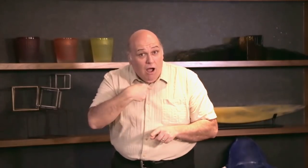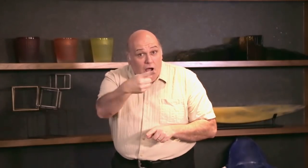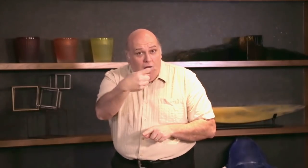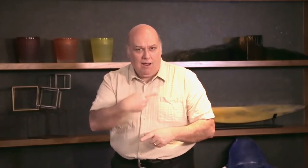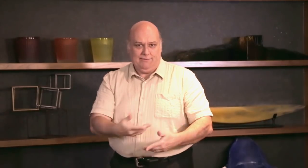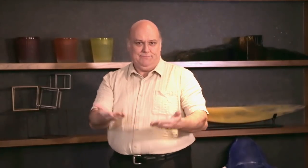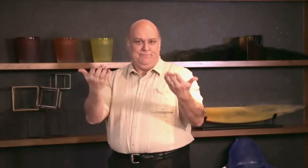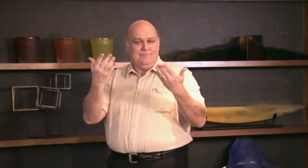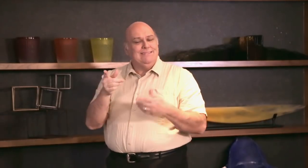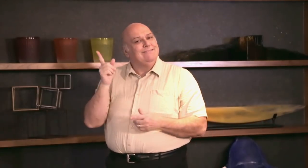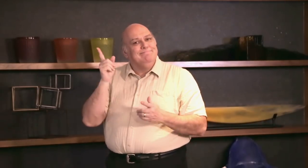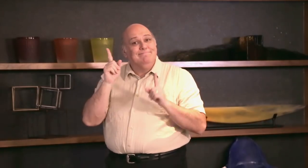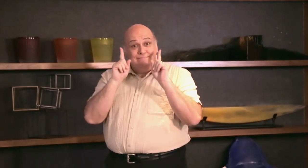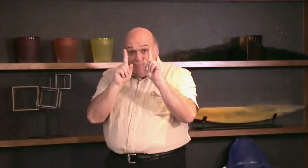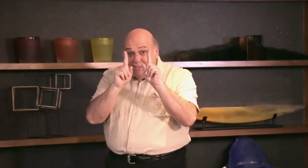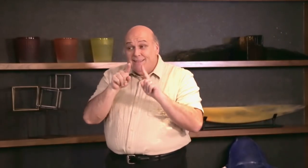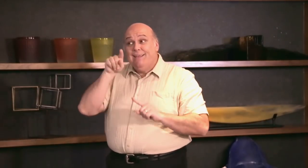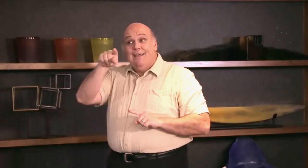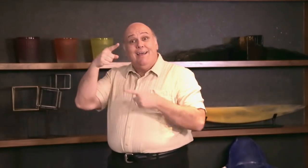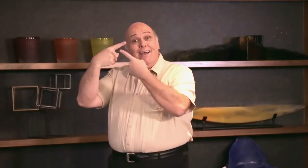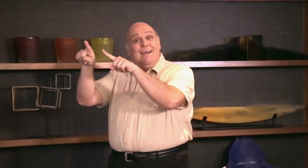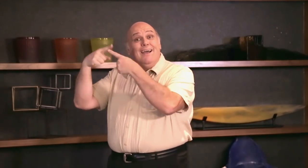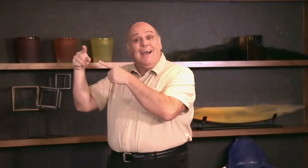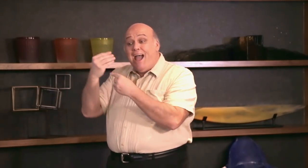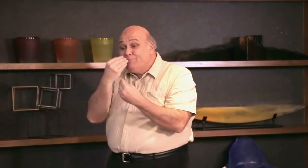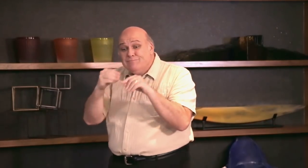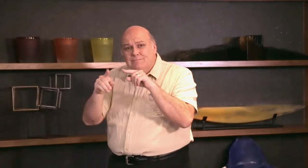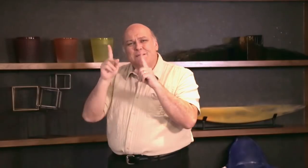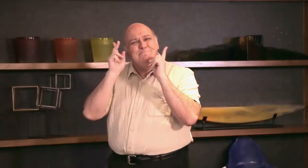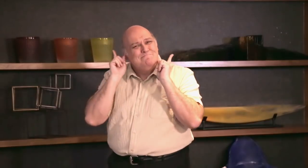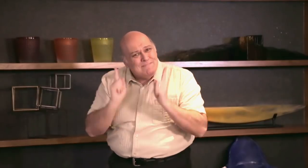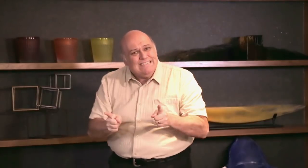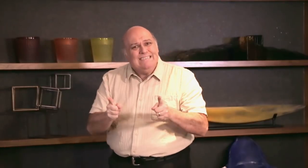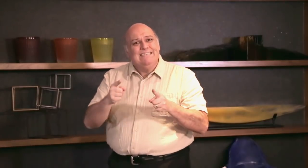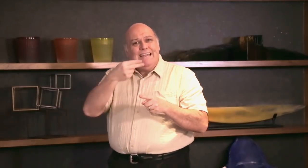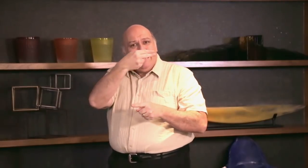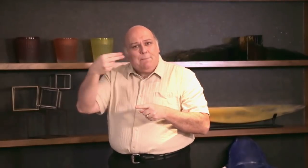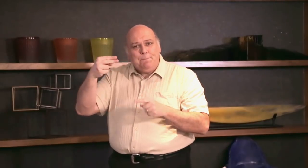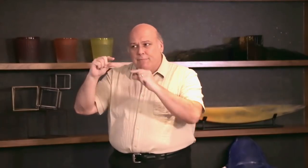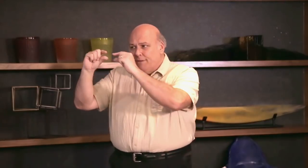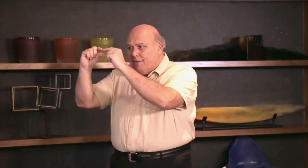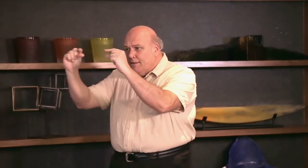Has it happened to you as well? The food establishments need to put labels for their